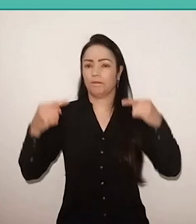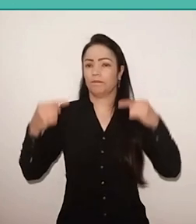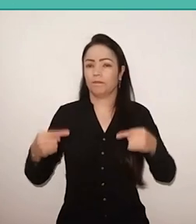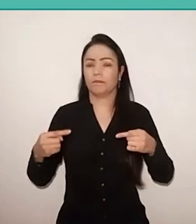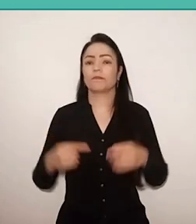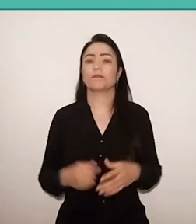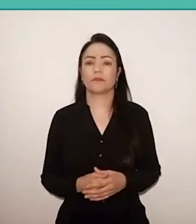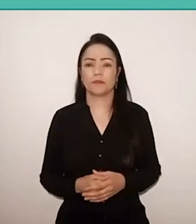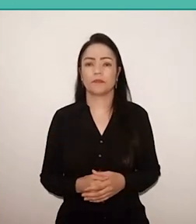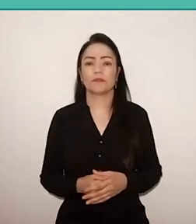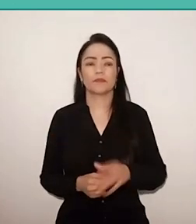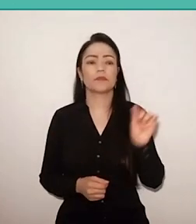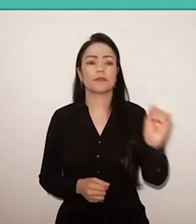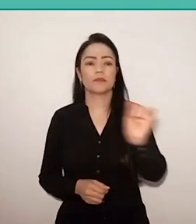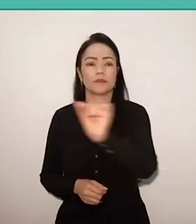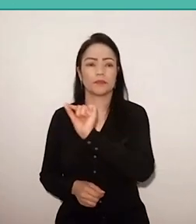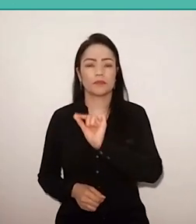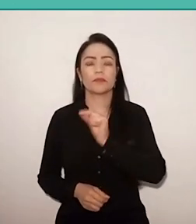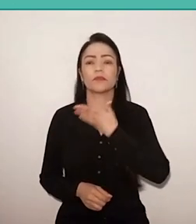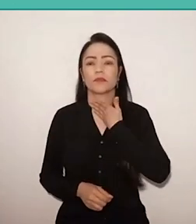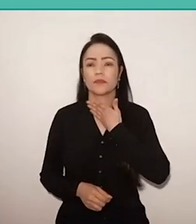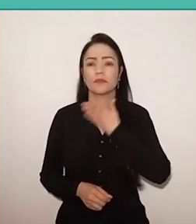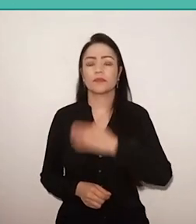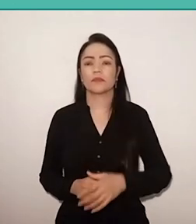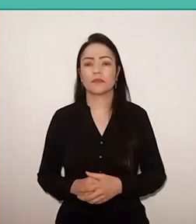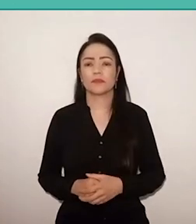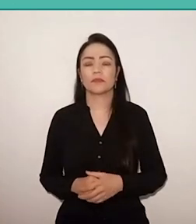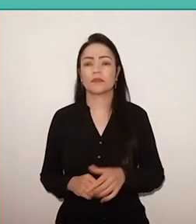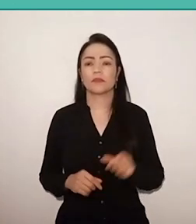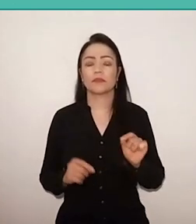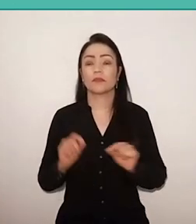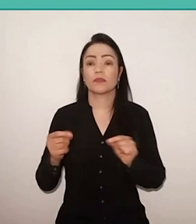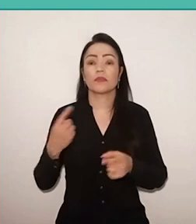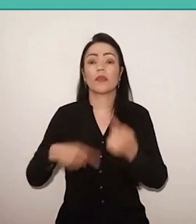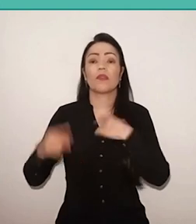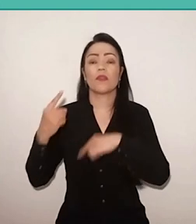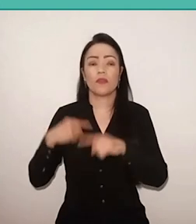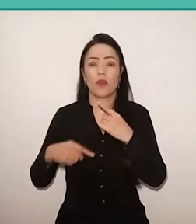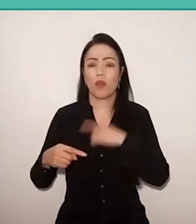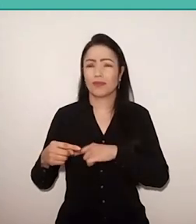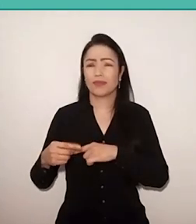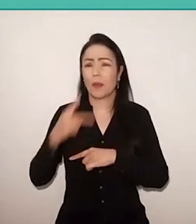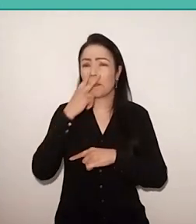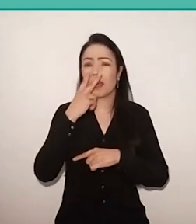to the voices of retrogression, to the voices of disbelief in science,